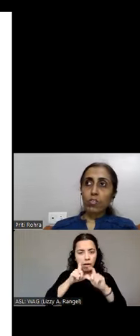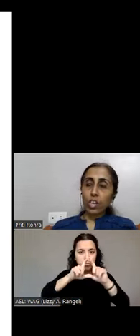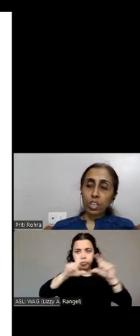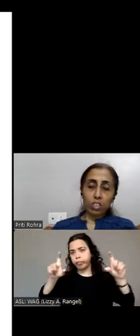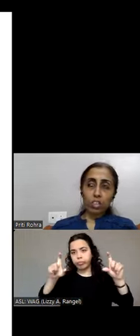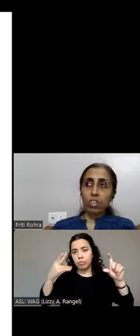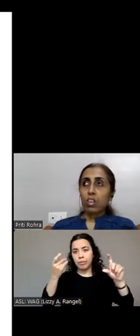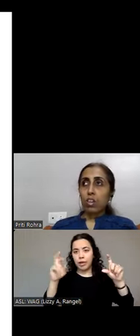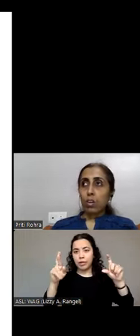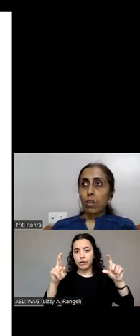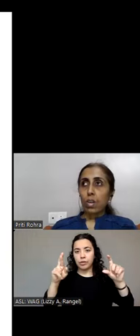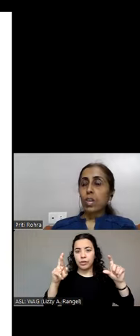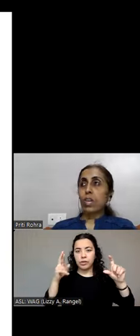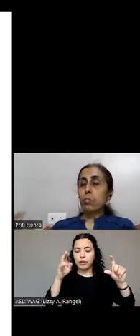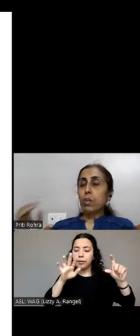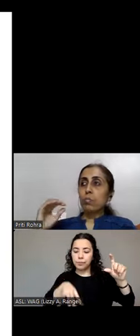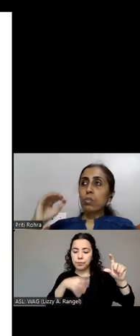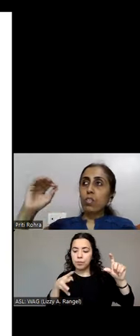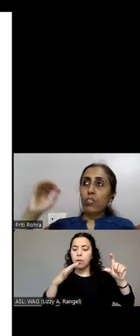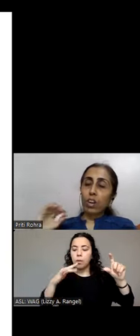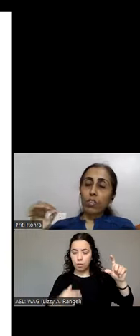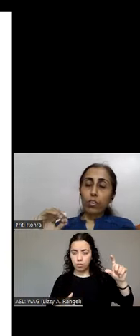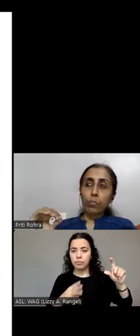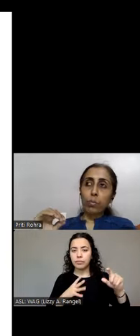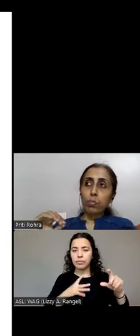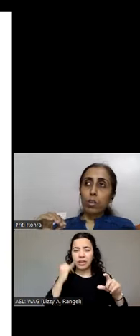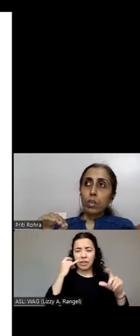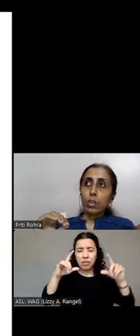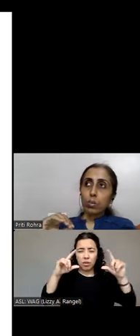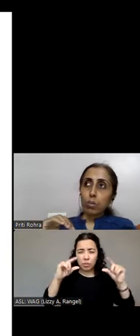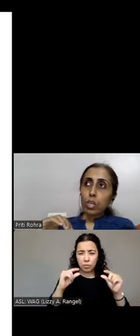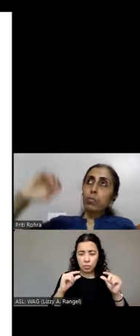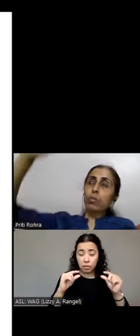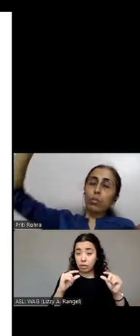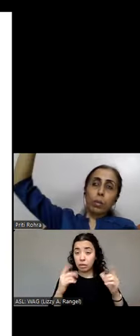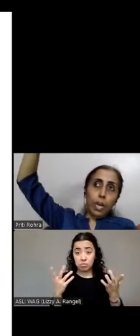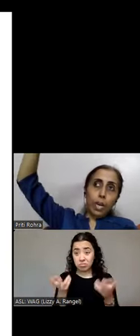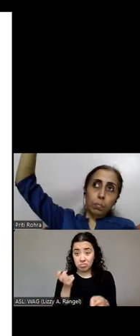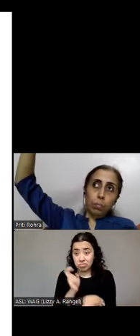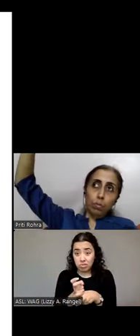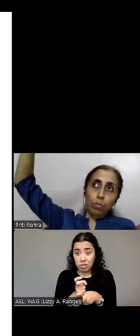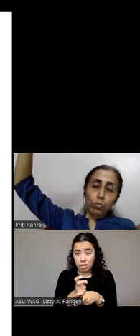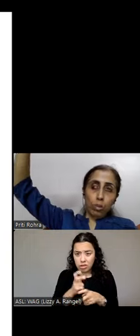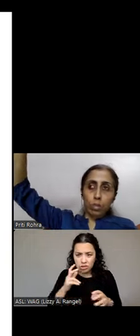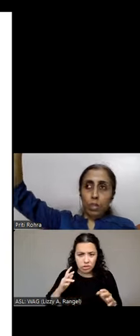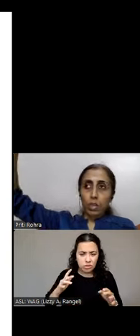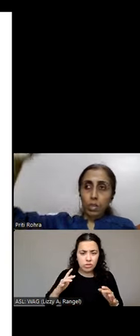freezed it becomes difficult for people to keep scrolling back up to know what is the header.